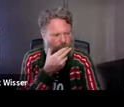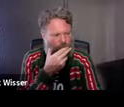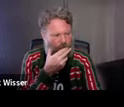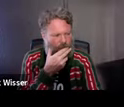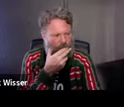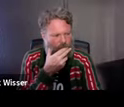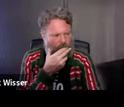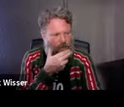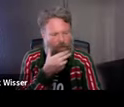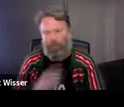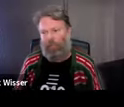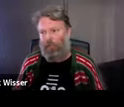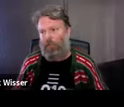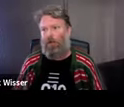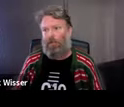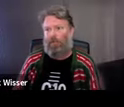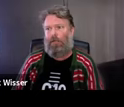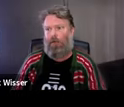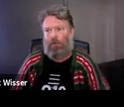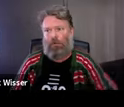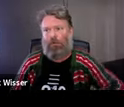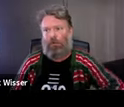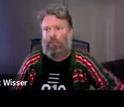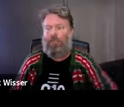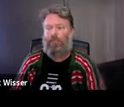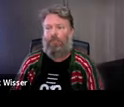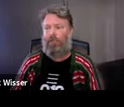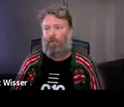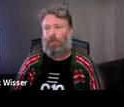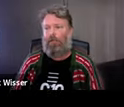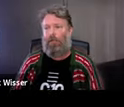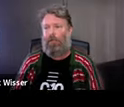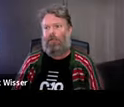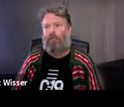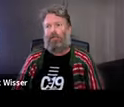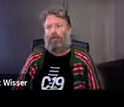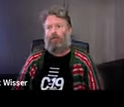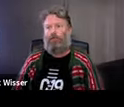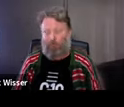in Petersham. We belong to the artist-run initiative scene in